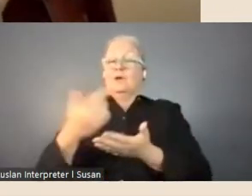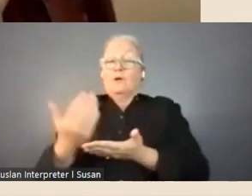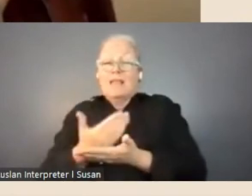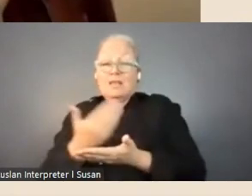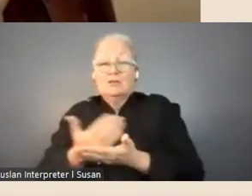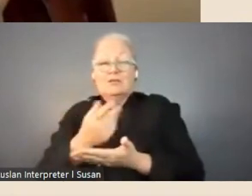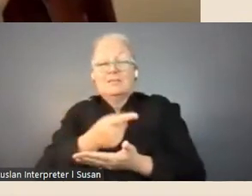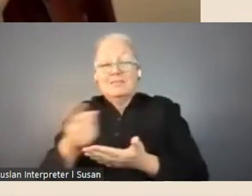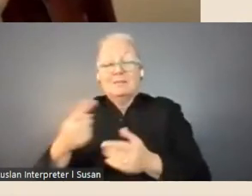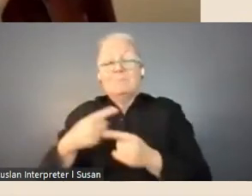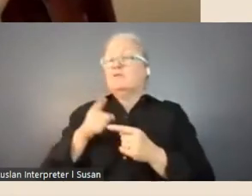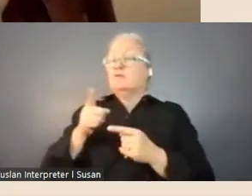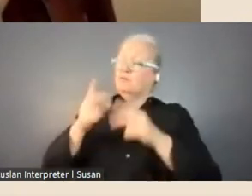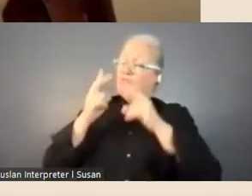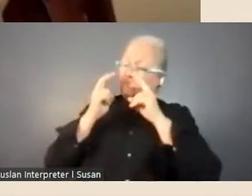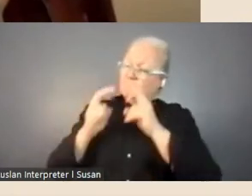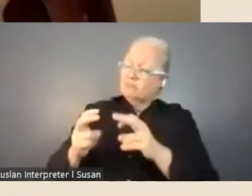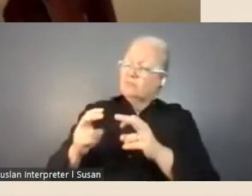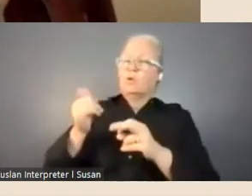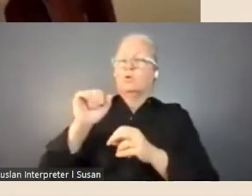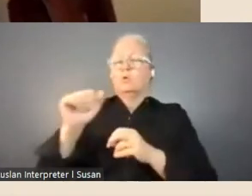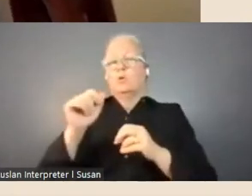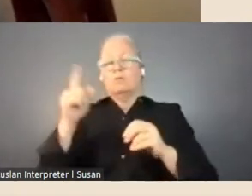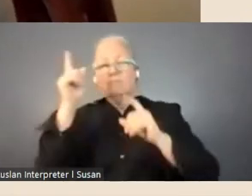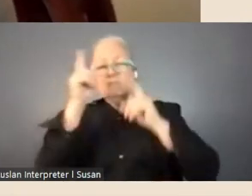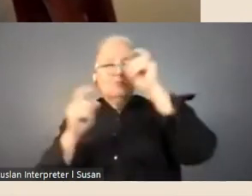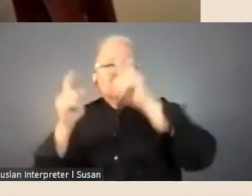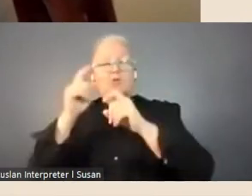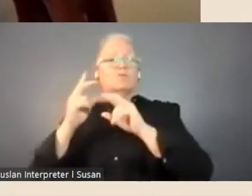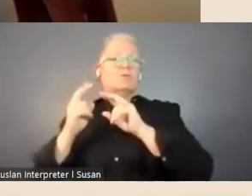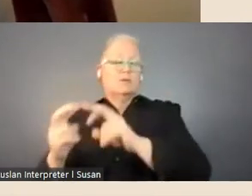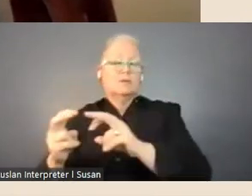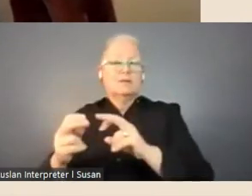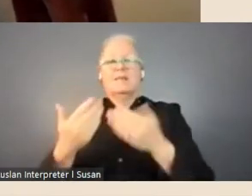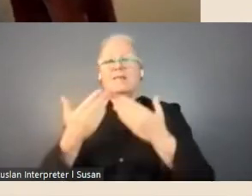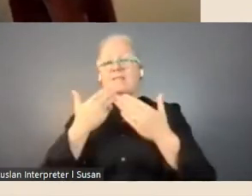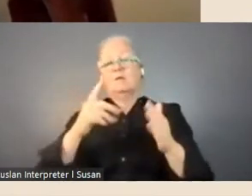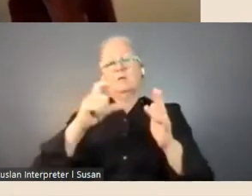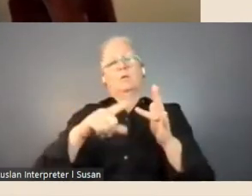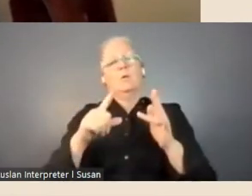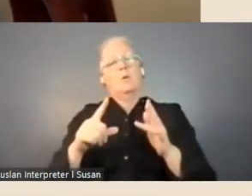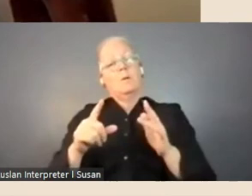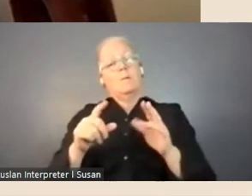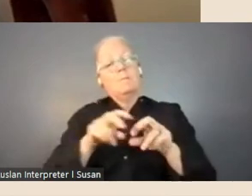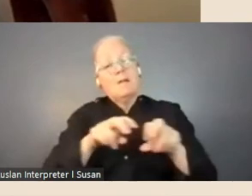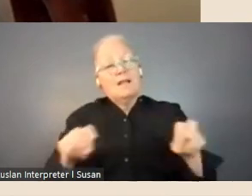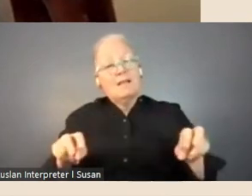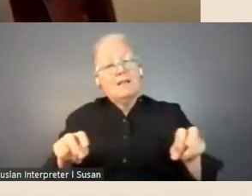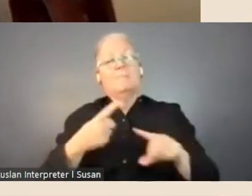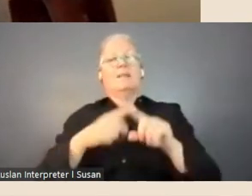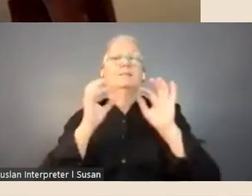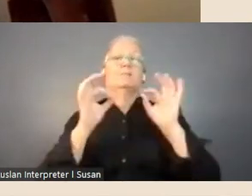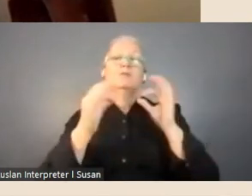academic, or creative practice, so thank you to my co-panelists and very special thanks to our two Auslan interpreters